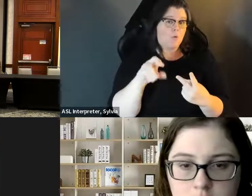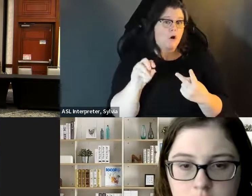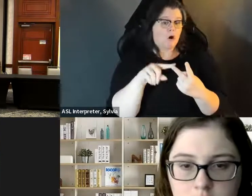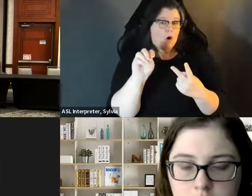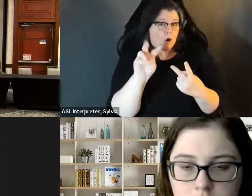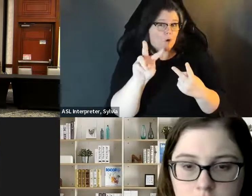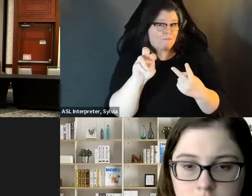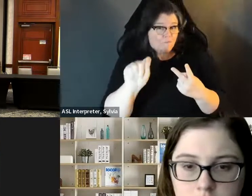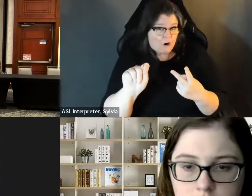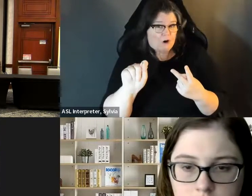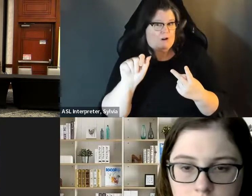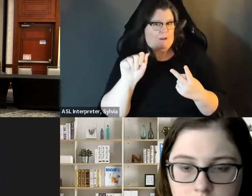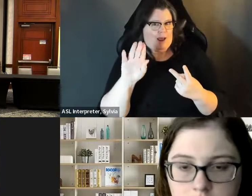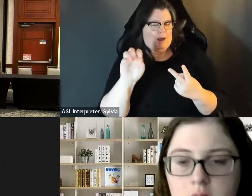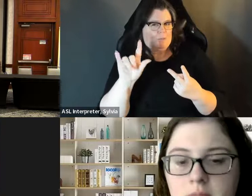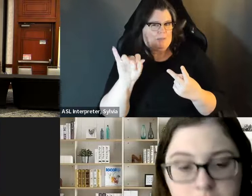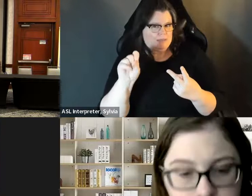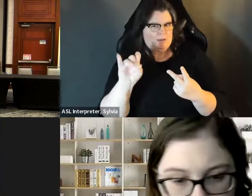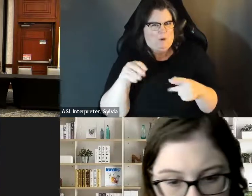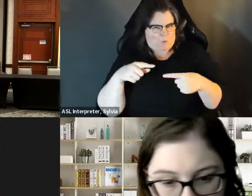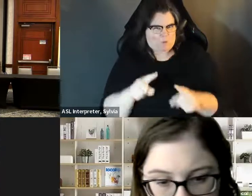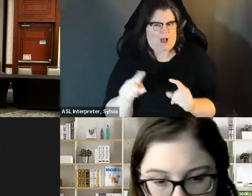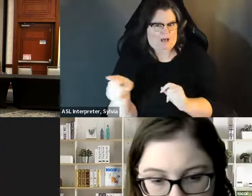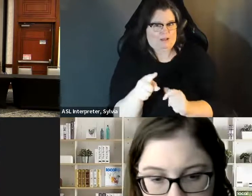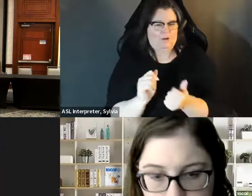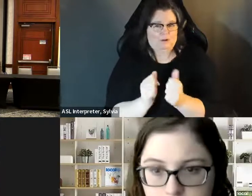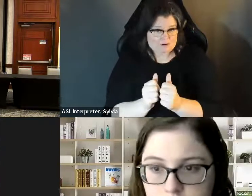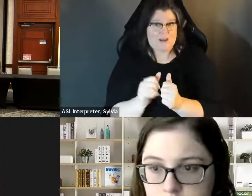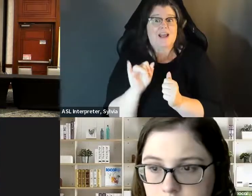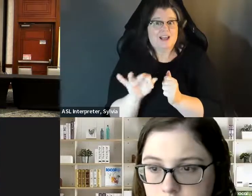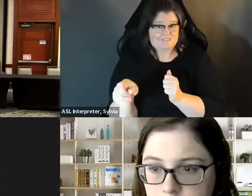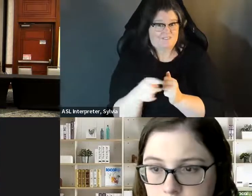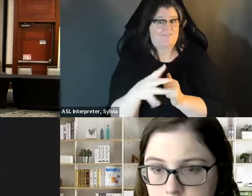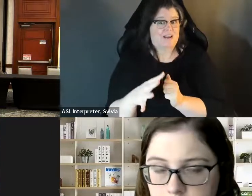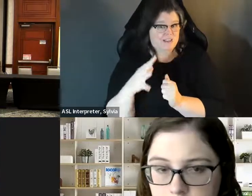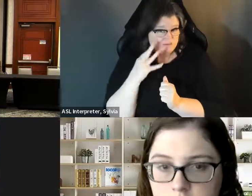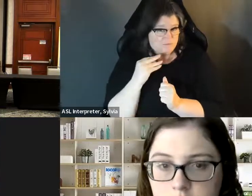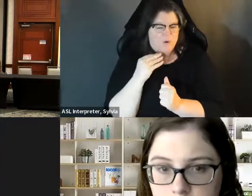If there's a chance. But Damian's question well, we've discussed a whole bunch about implicit bias and discrimination on the campaign trail, but have any of our panelists experienced ableism or overt ableism while running for office and how did they our panelists experienced ablism We have some questions from our audience. So, Tony, if are any questions in the chat, Okay, please let us know what they are for panelists